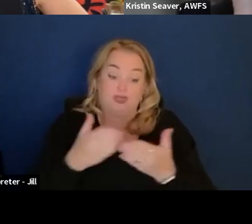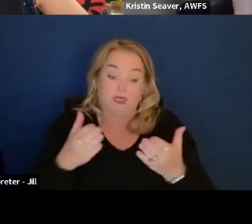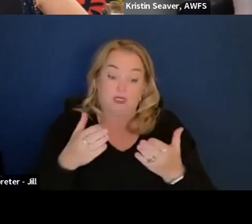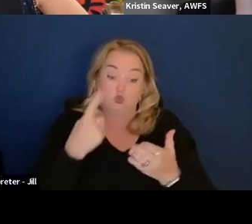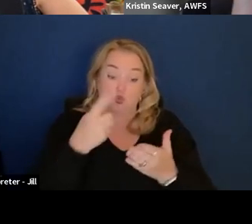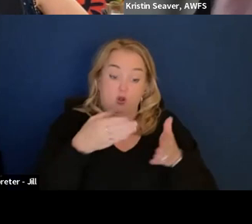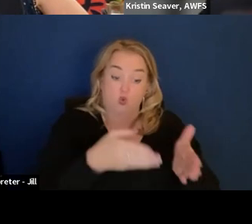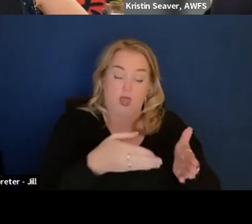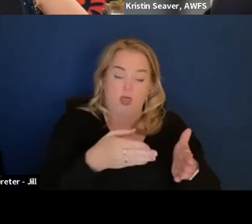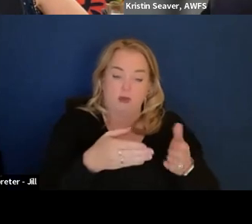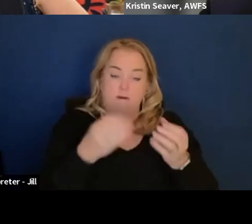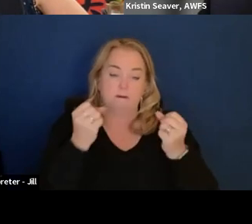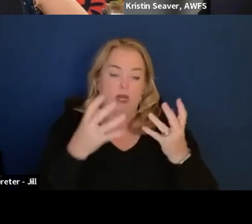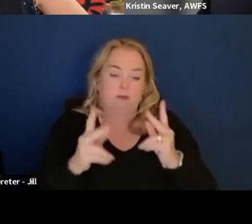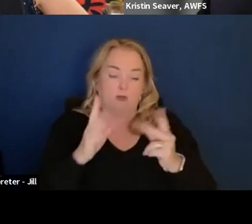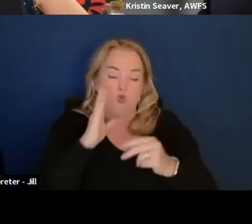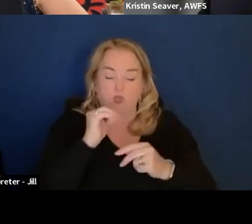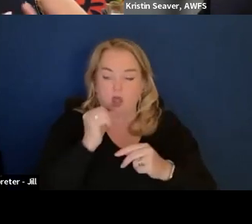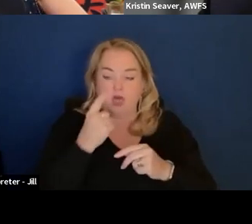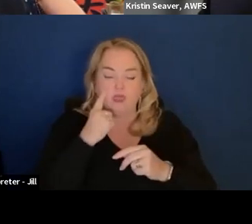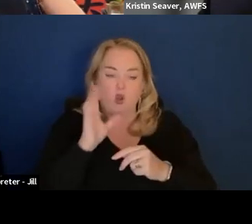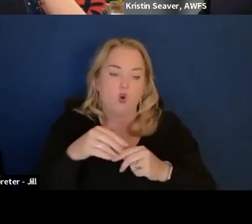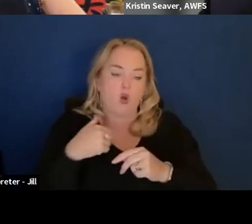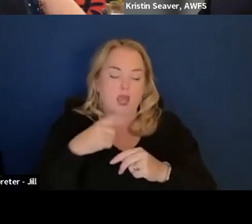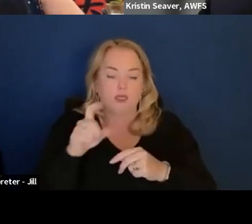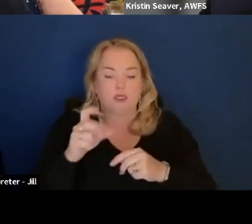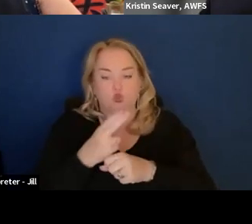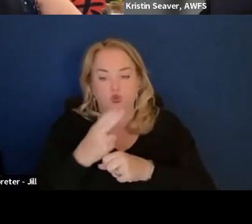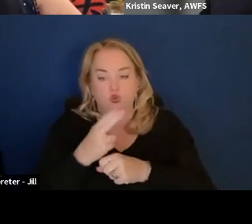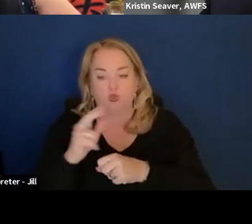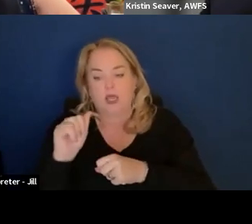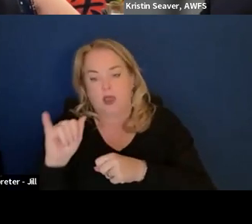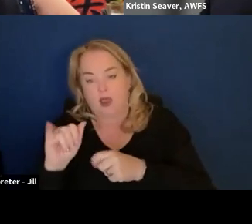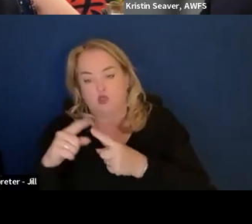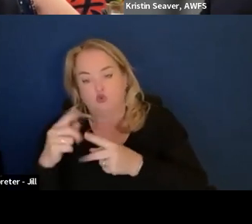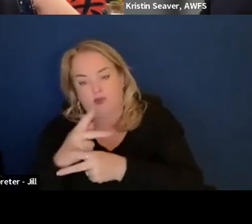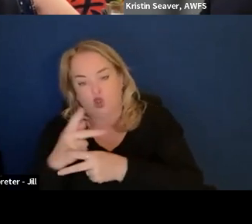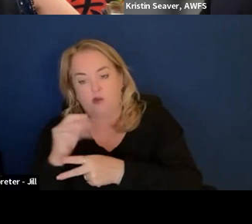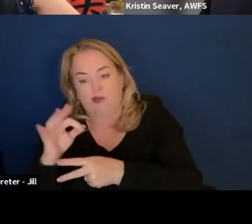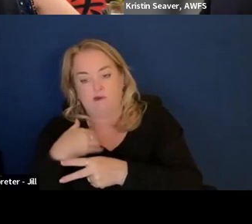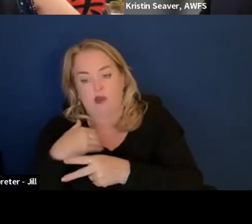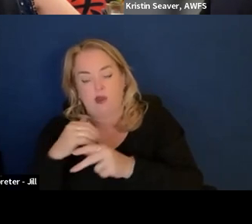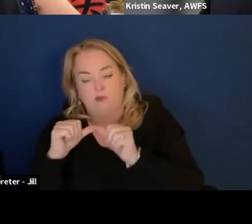to think like oh, I should use AI with text-to-speech engineering to see if my sustainable procurement data is correct.